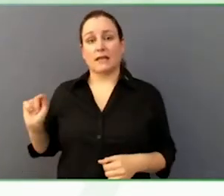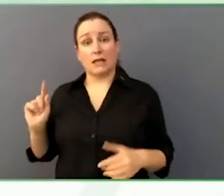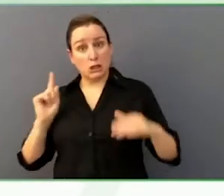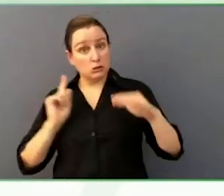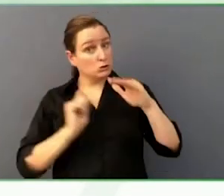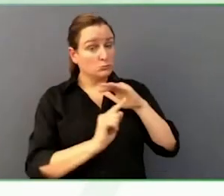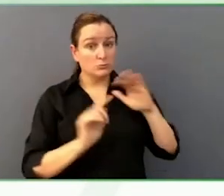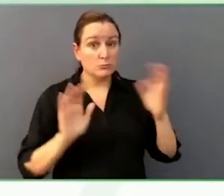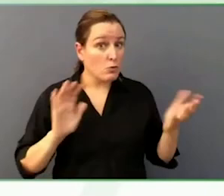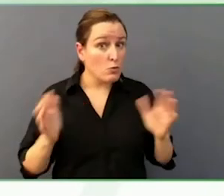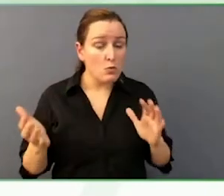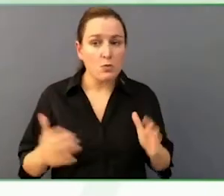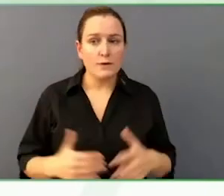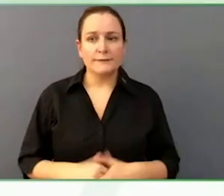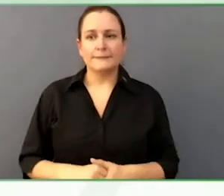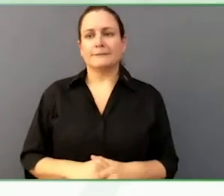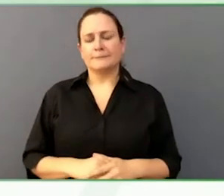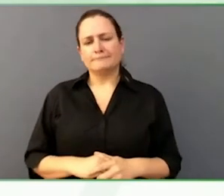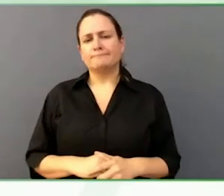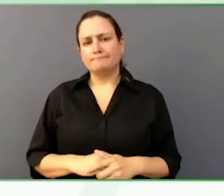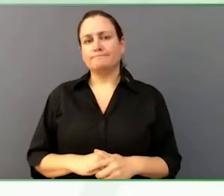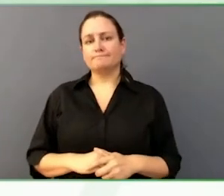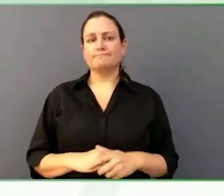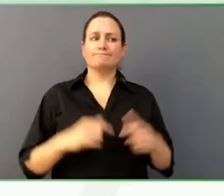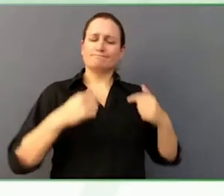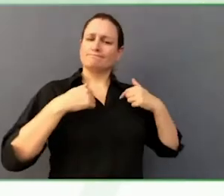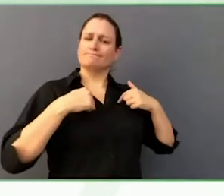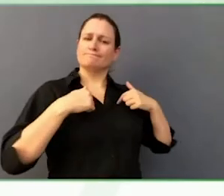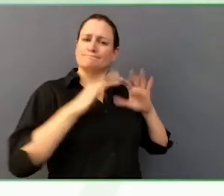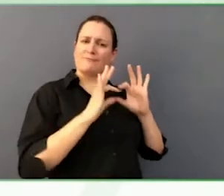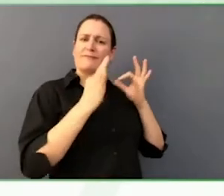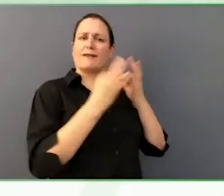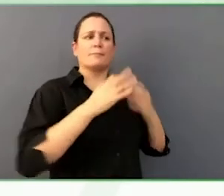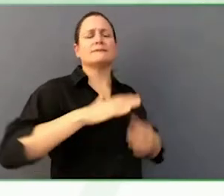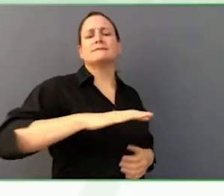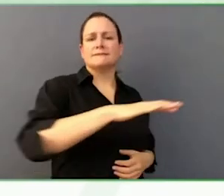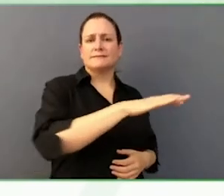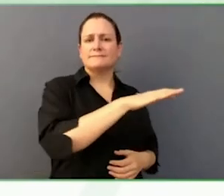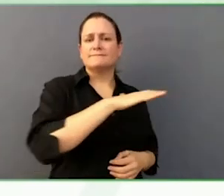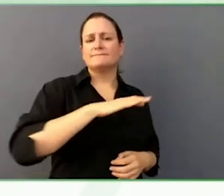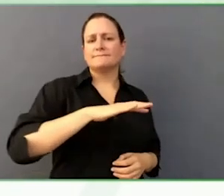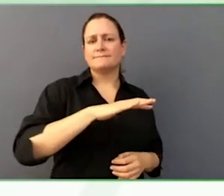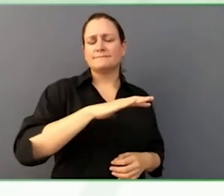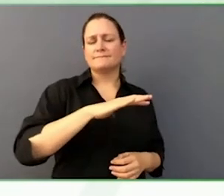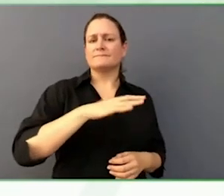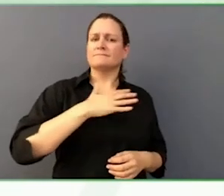that we hold as a family about civic participation, and Nicolas's